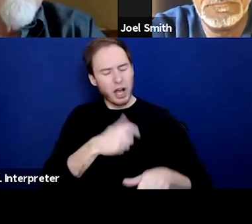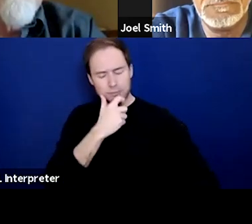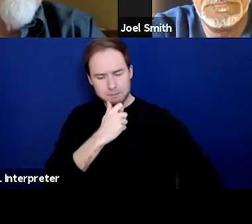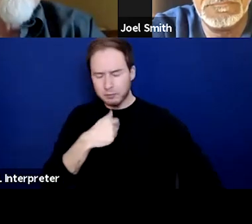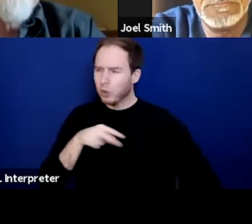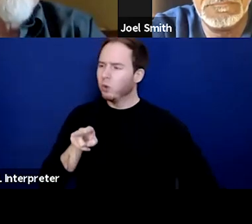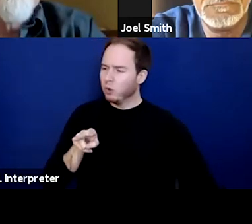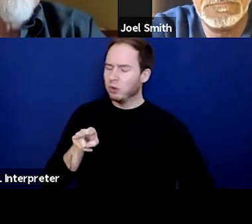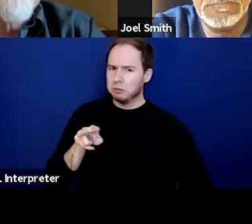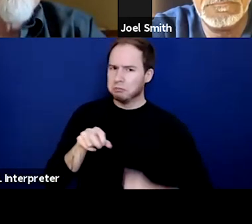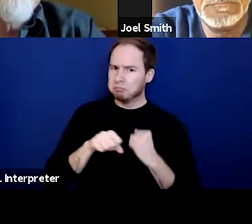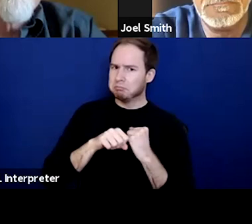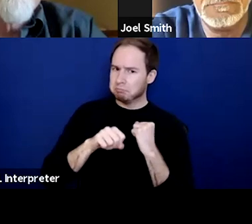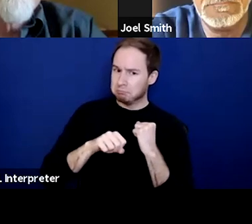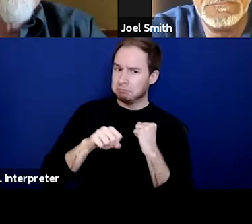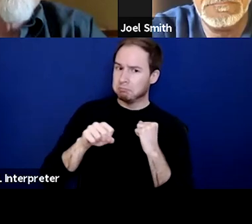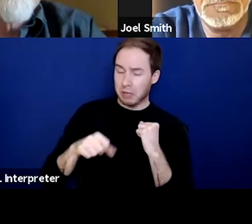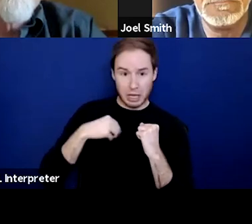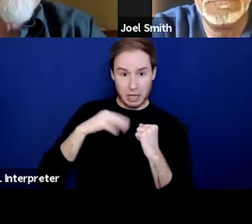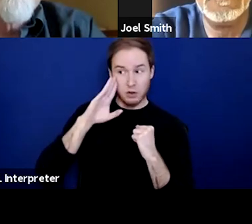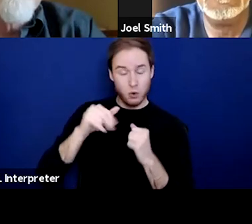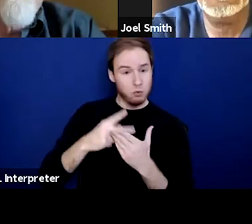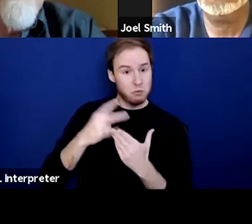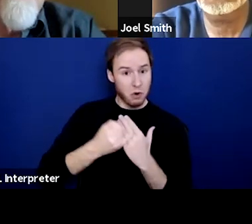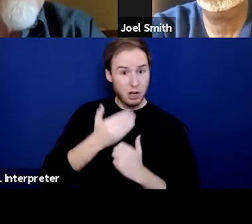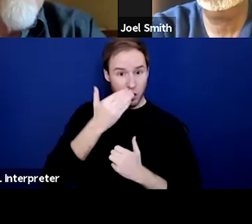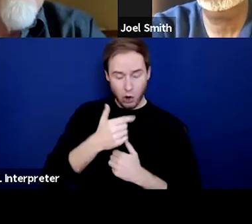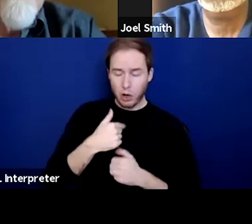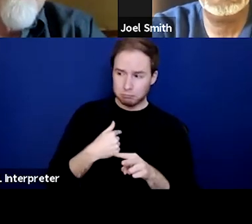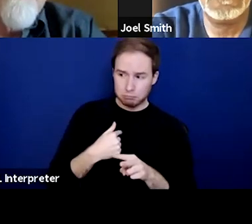but I knew I had done good work. And then she turned to me